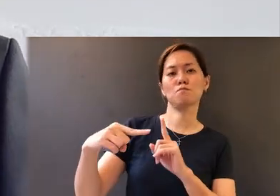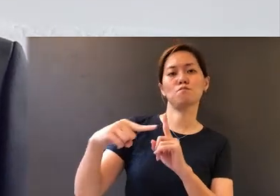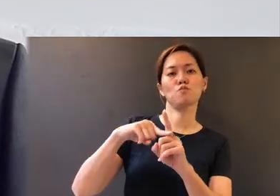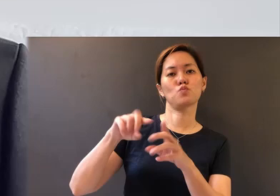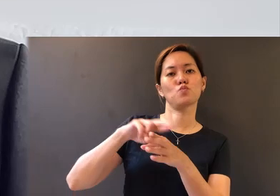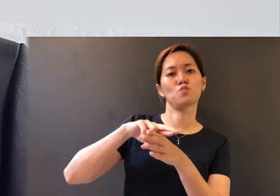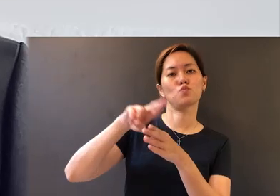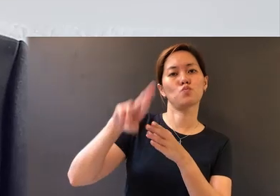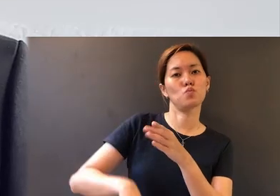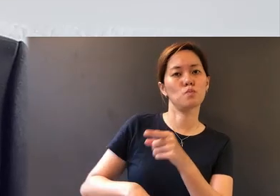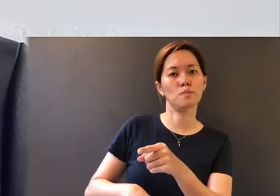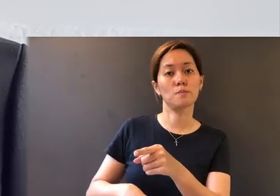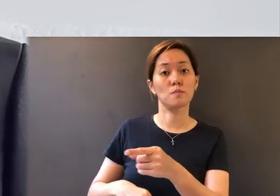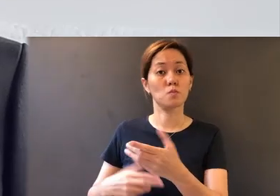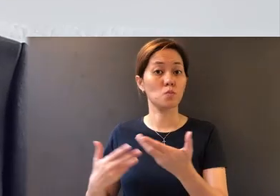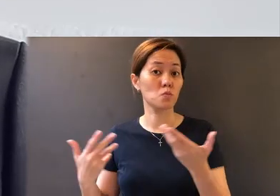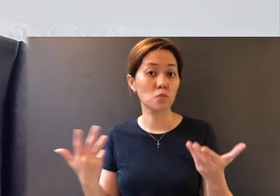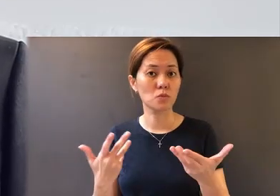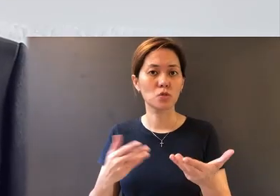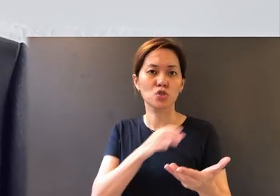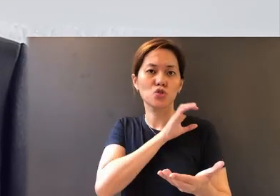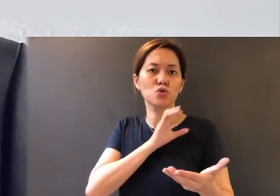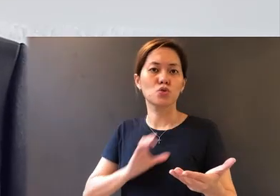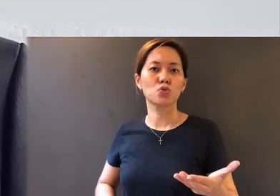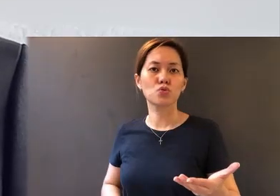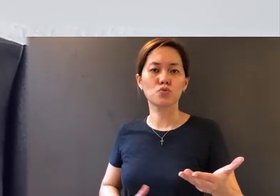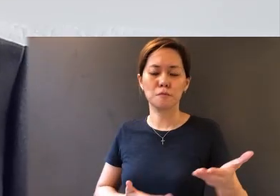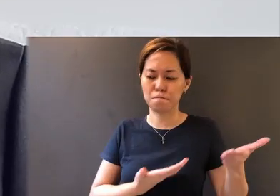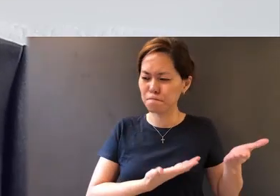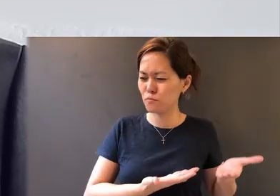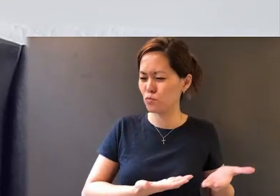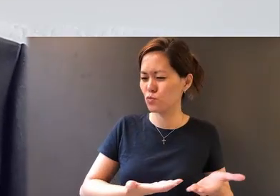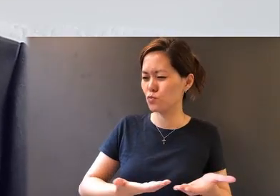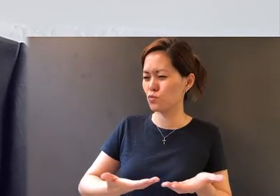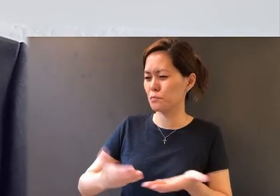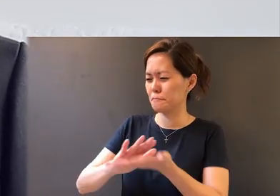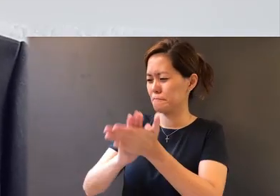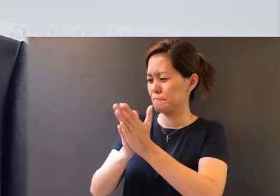And that is, Christ will bring us into perfection -